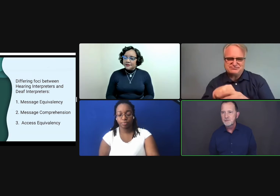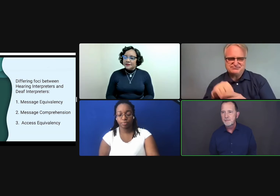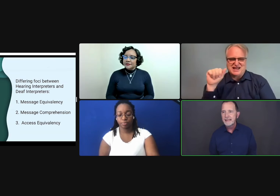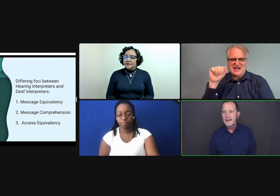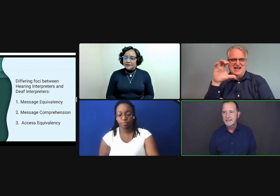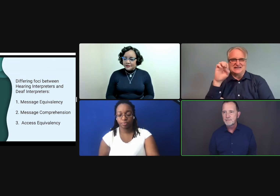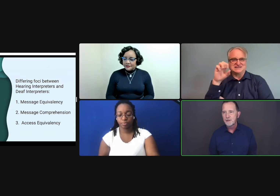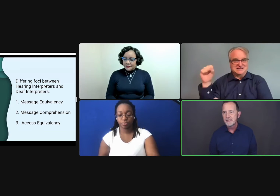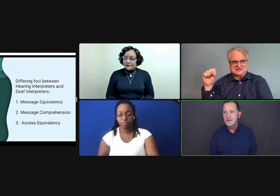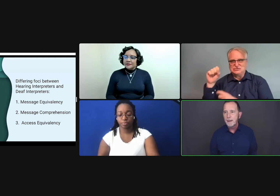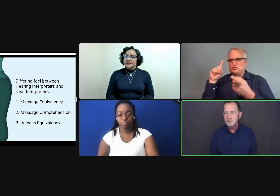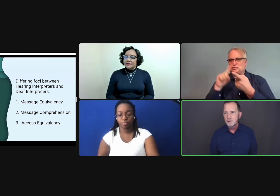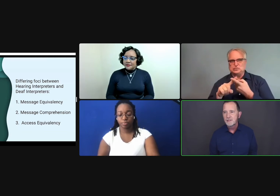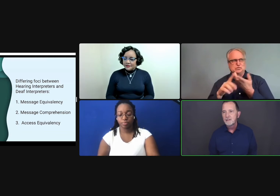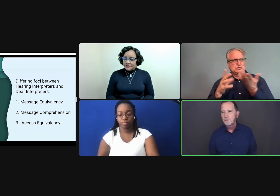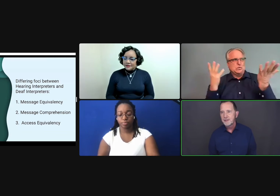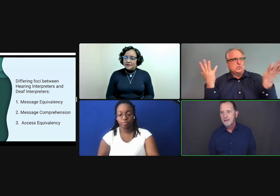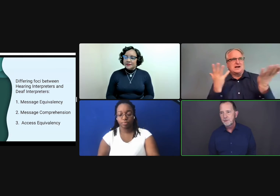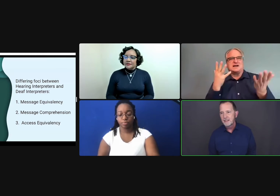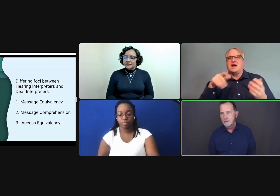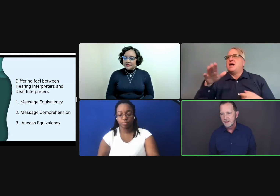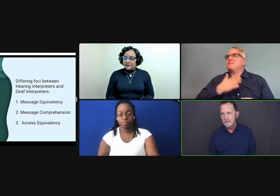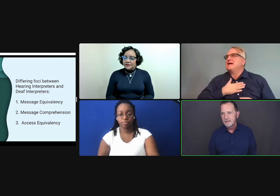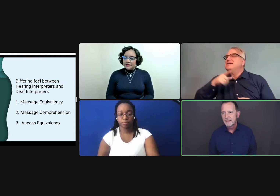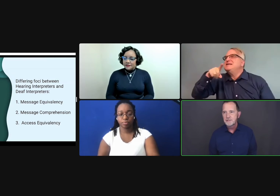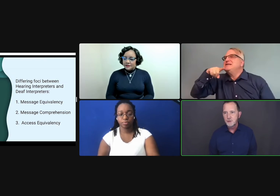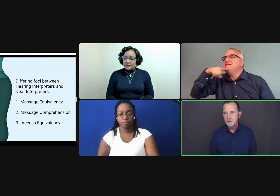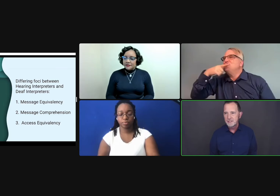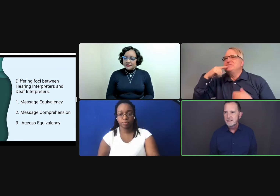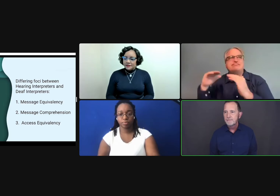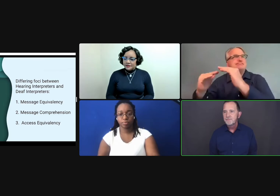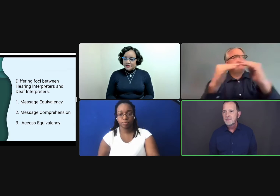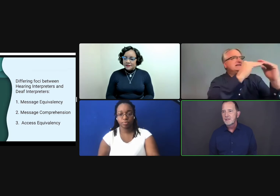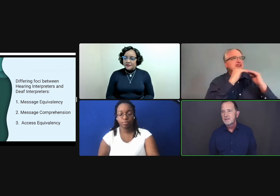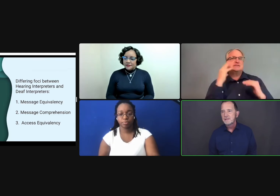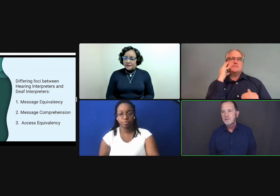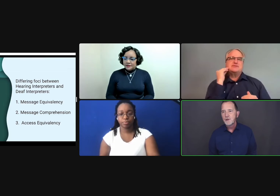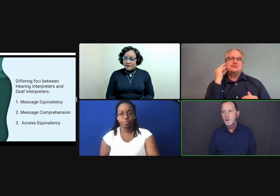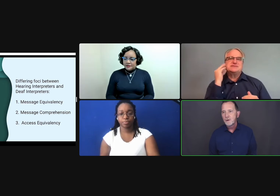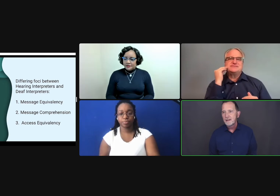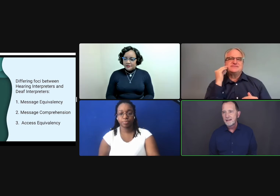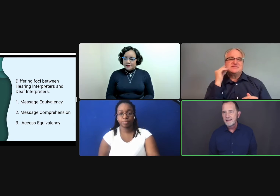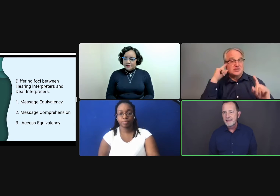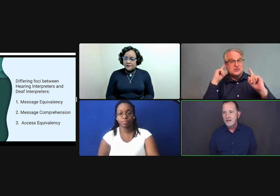to make that experience optimal for the deaf participant, the deaf student, to know that they